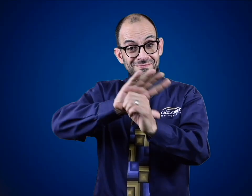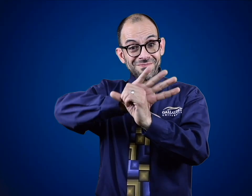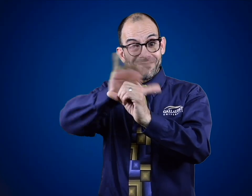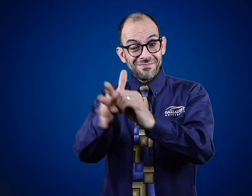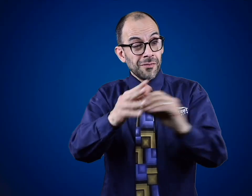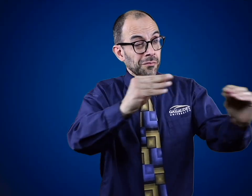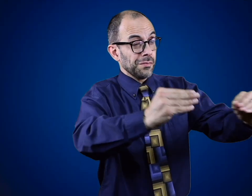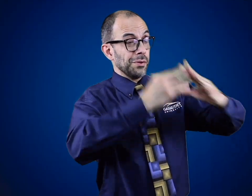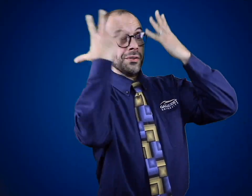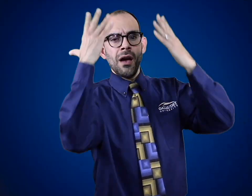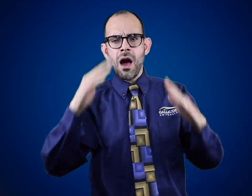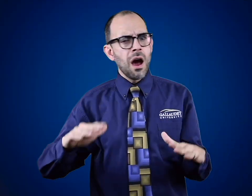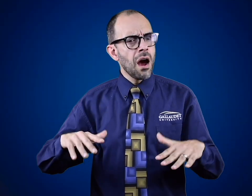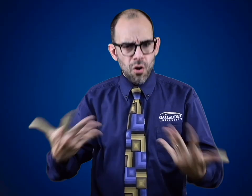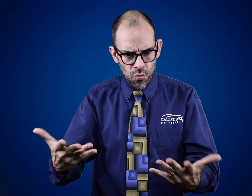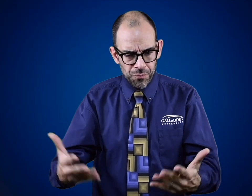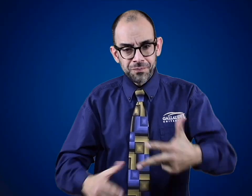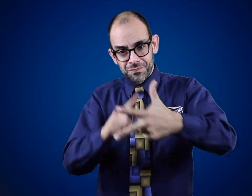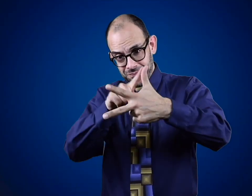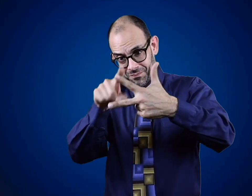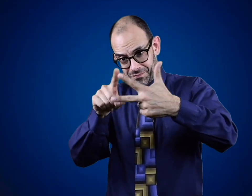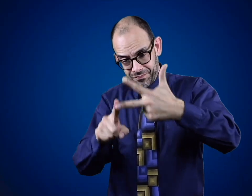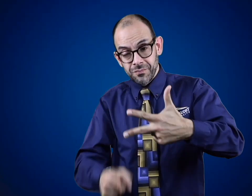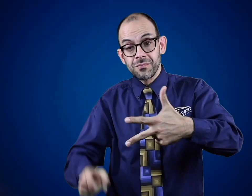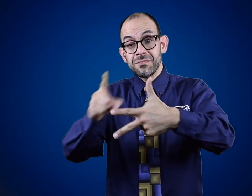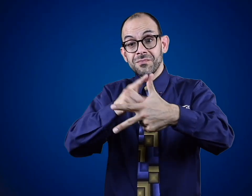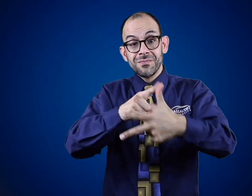First, there are 3 ways that a person can contract coronavirus.